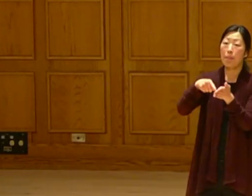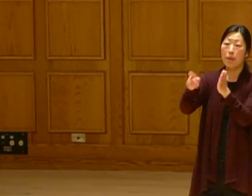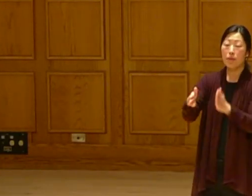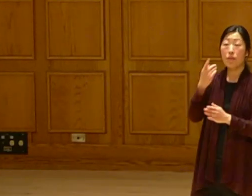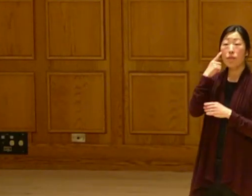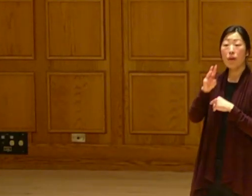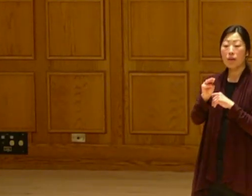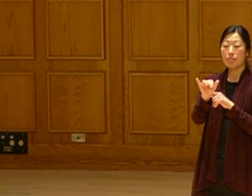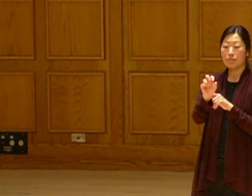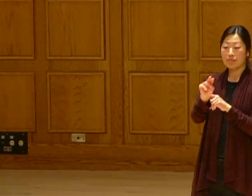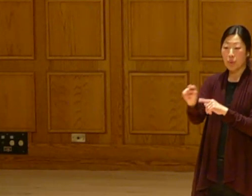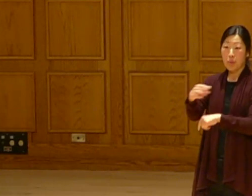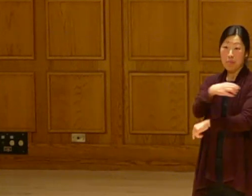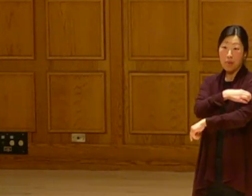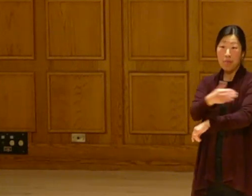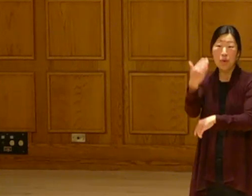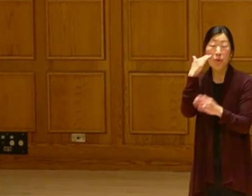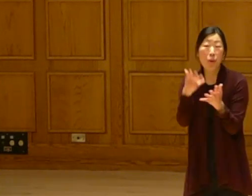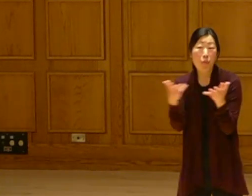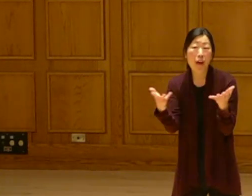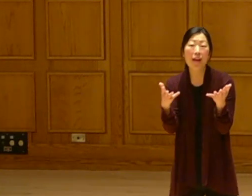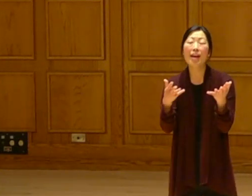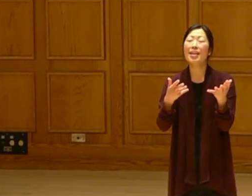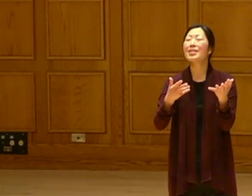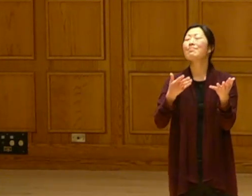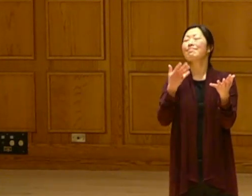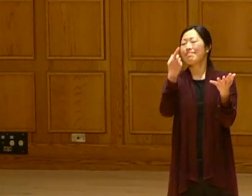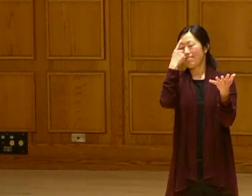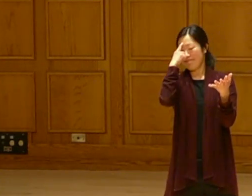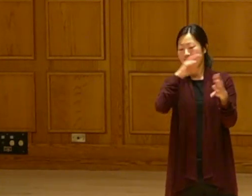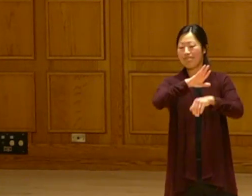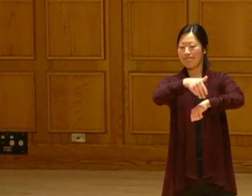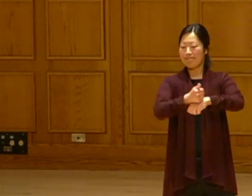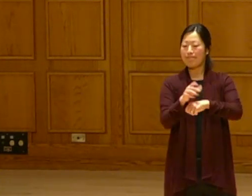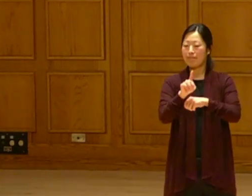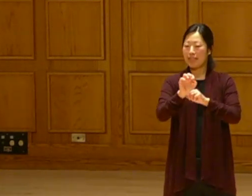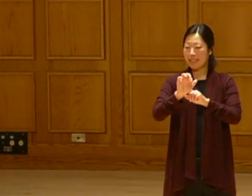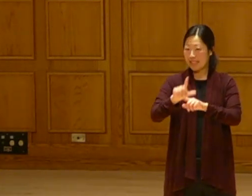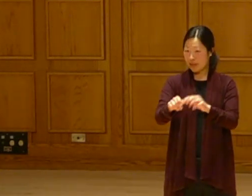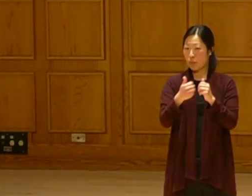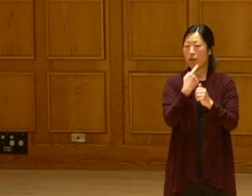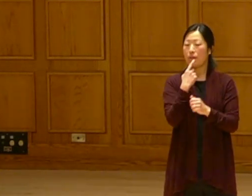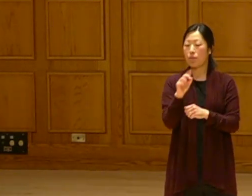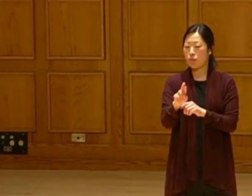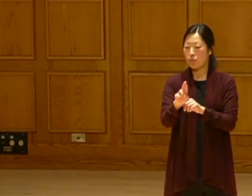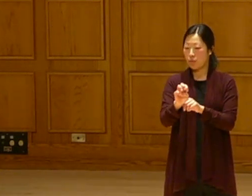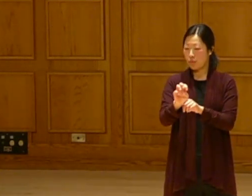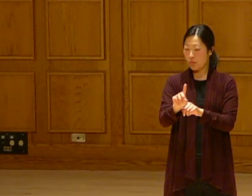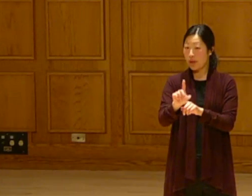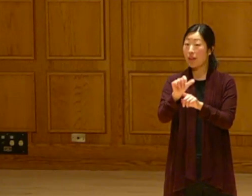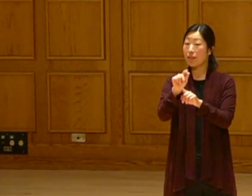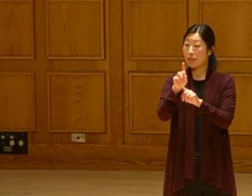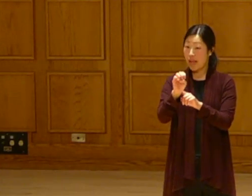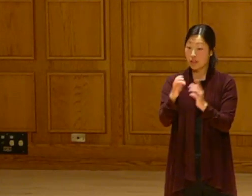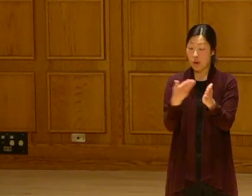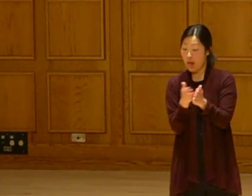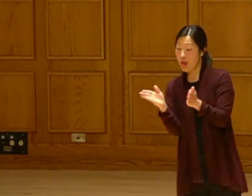But you want to know something? They cut a deal with Red Lake. They were able to build that line right there.